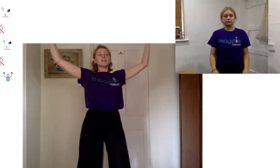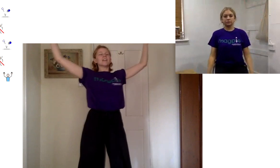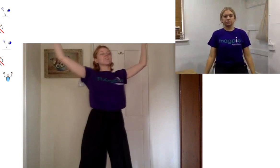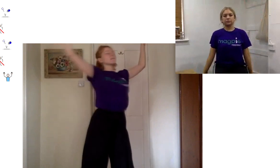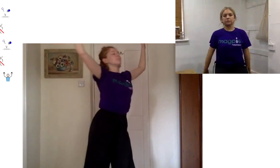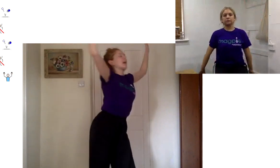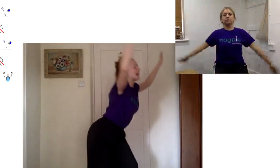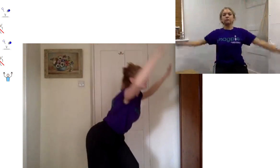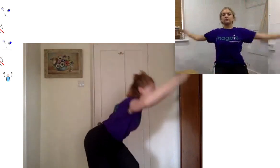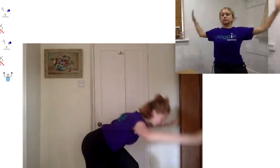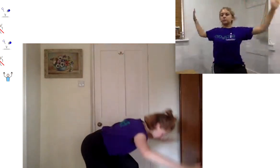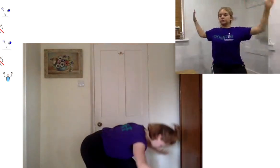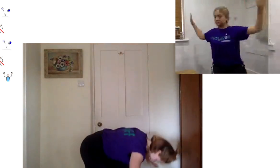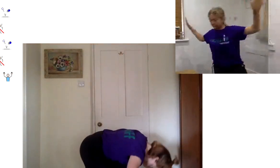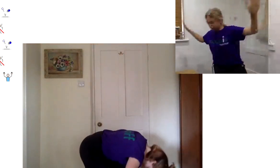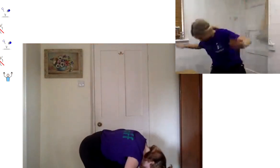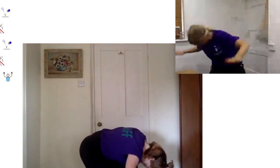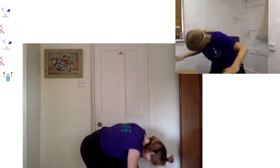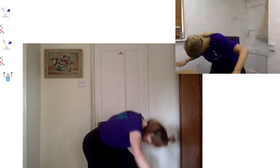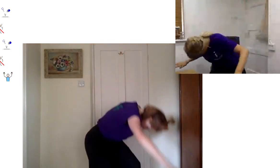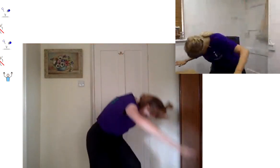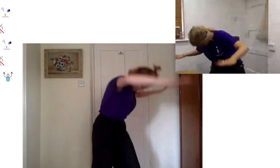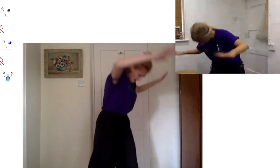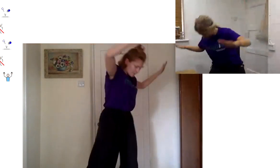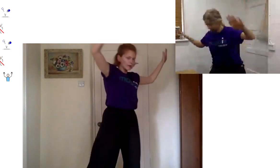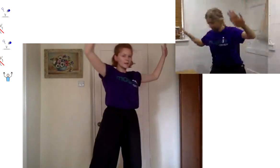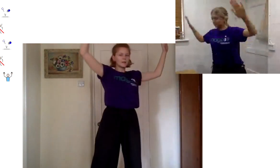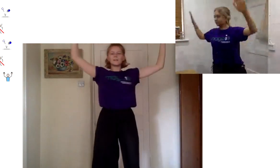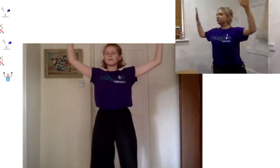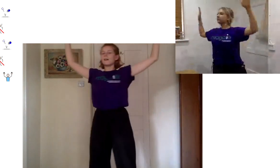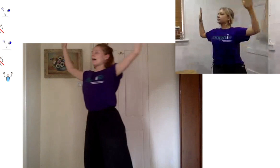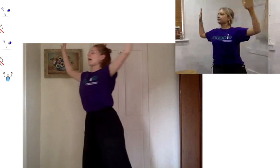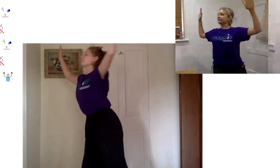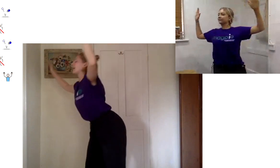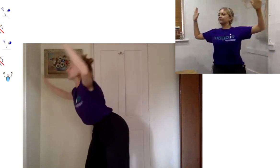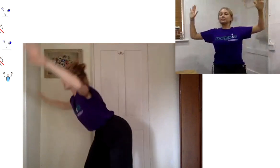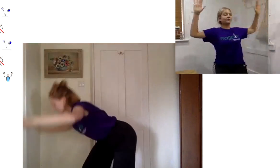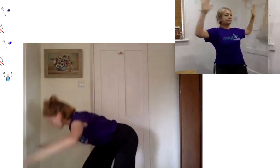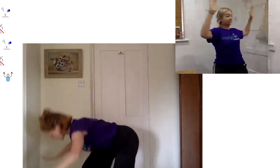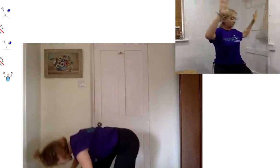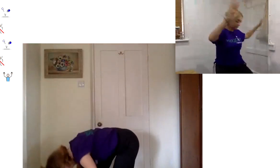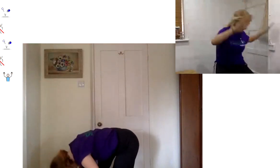and you're gonna bow down to one side you're gonna come up and bow down to the other side